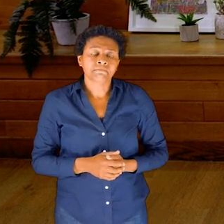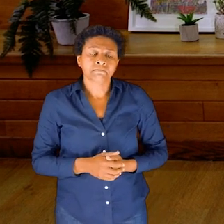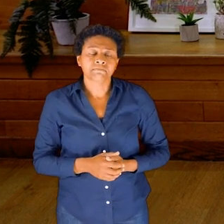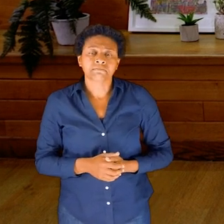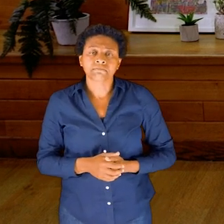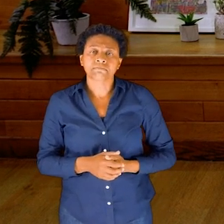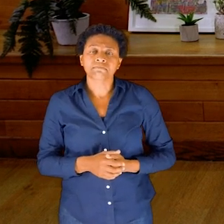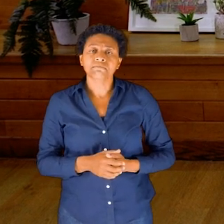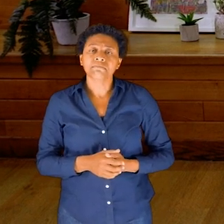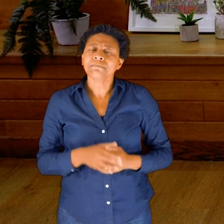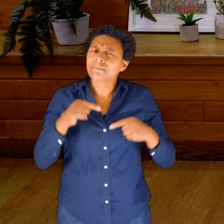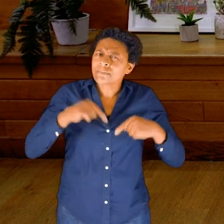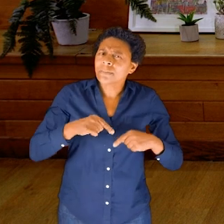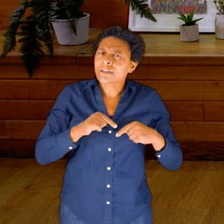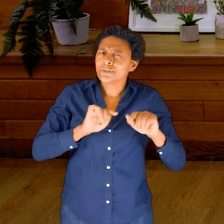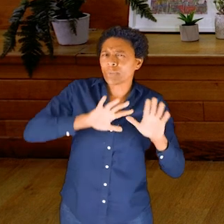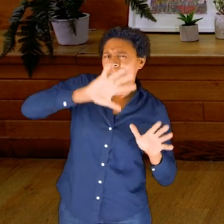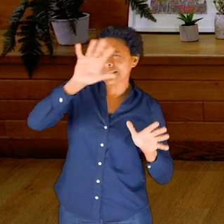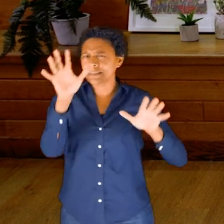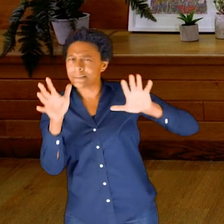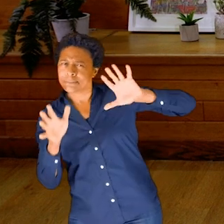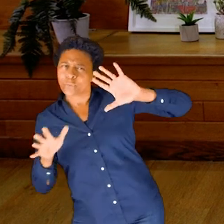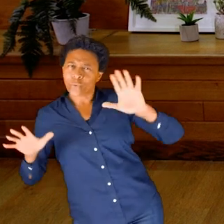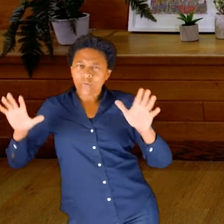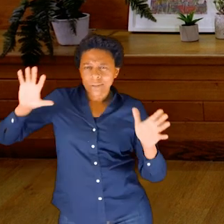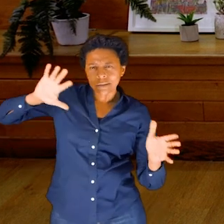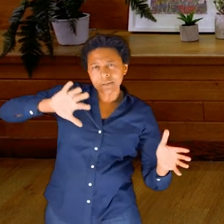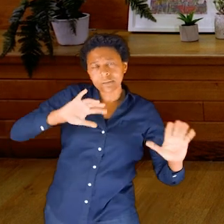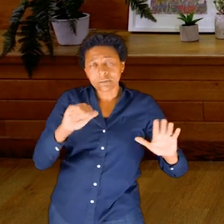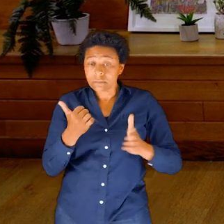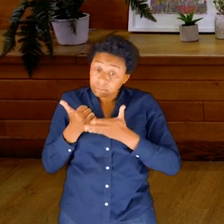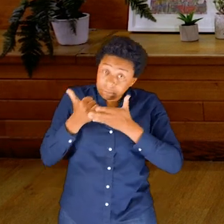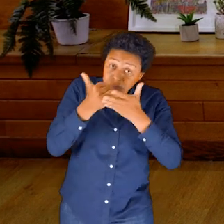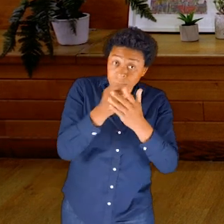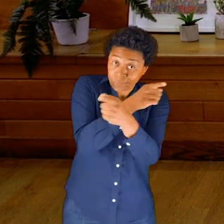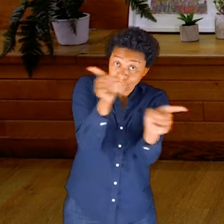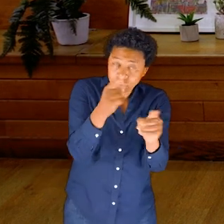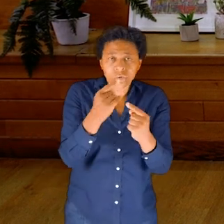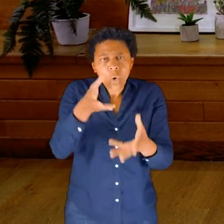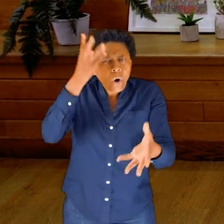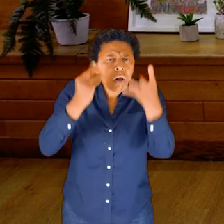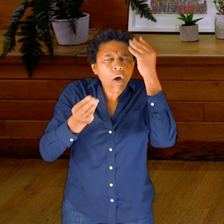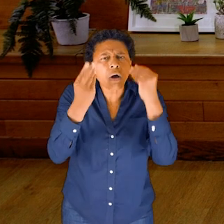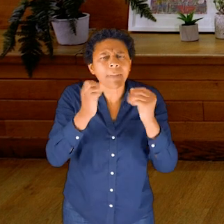So this movement is helping you to learn about your own body